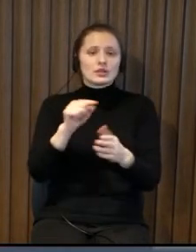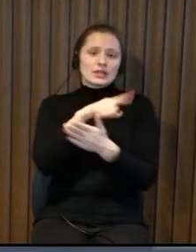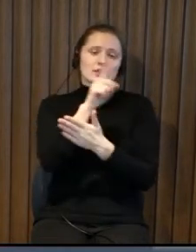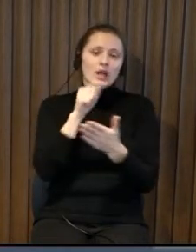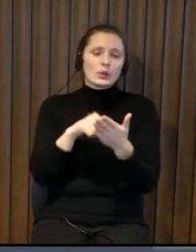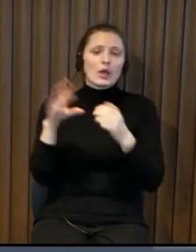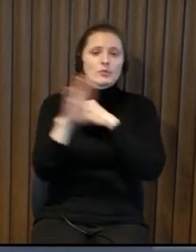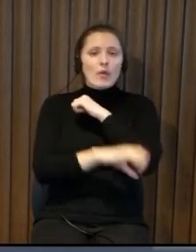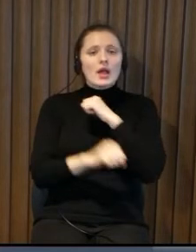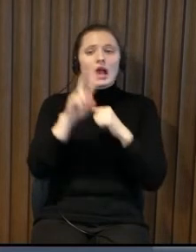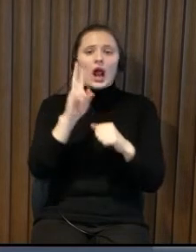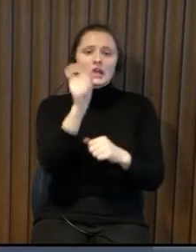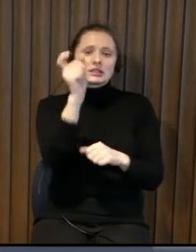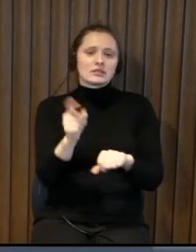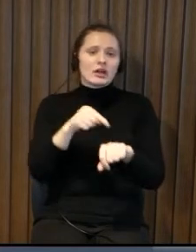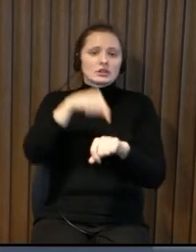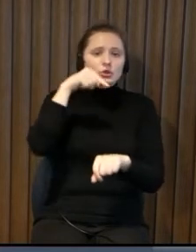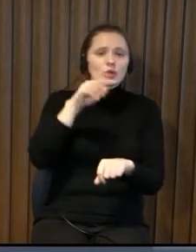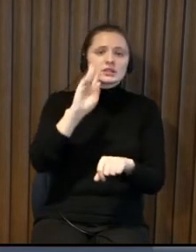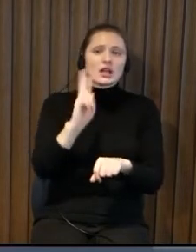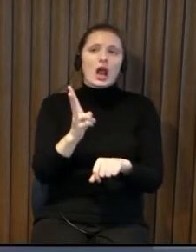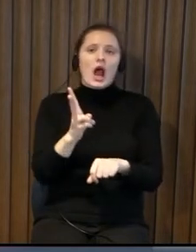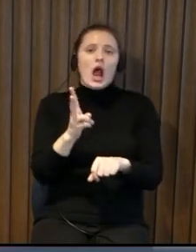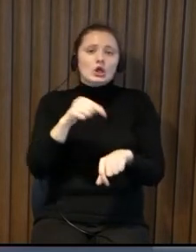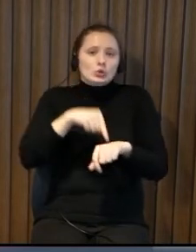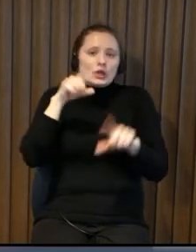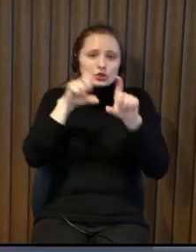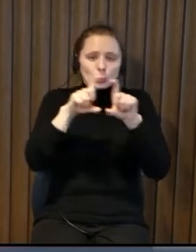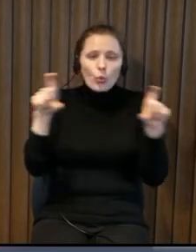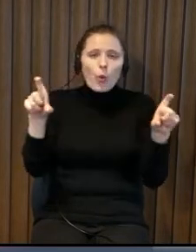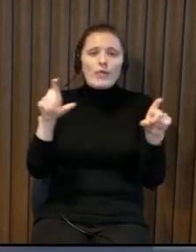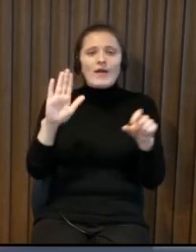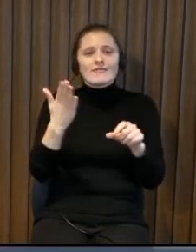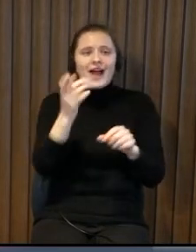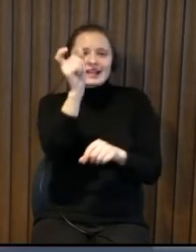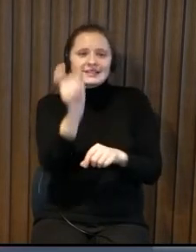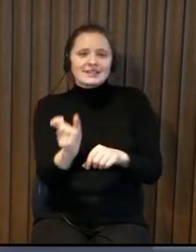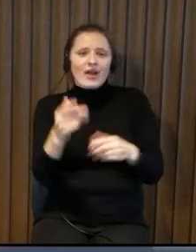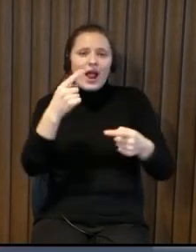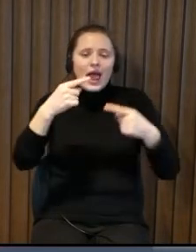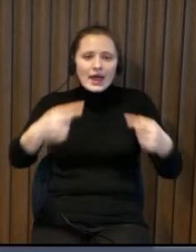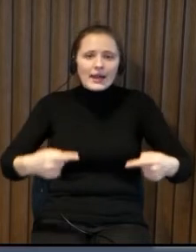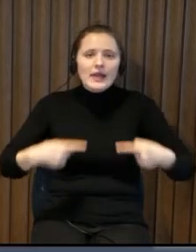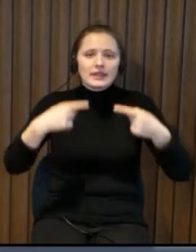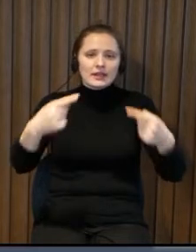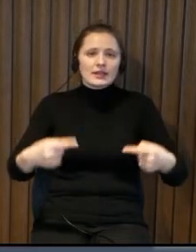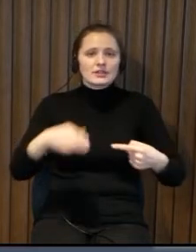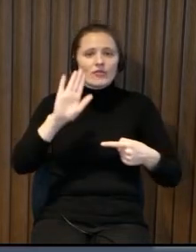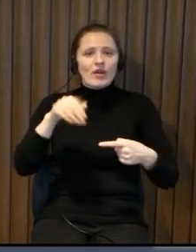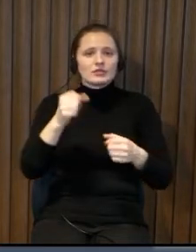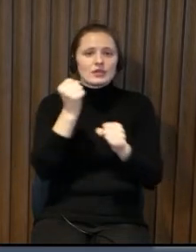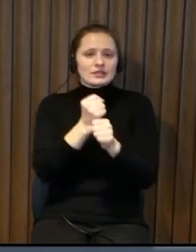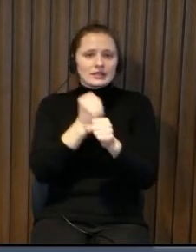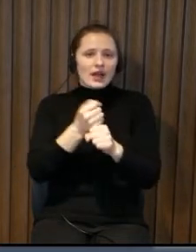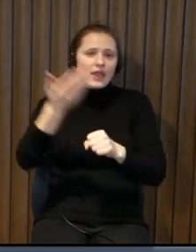adjust this work place so so this is a question how people are feeling at home at school if they